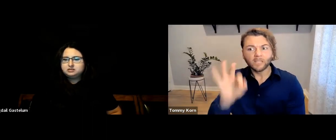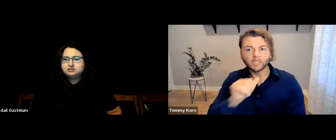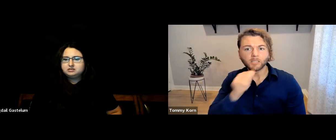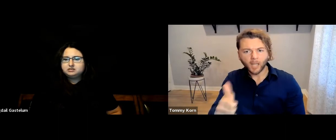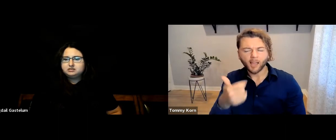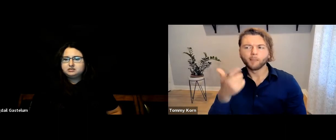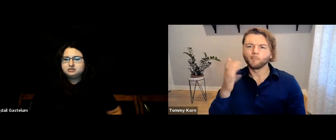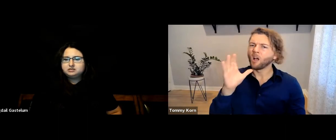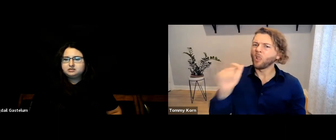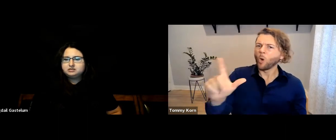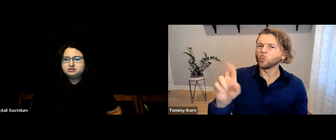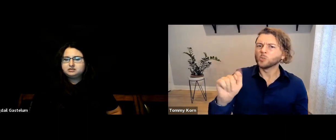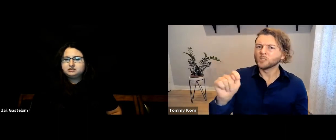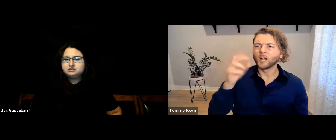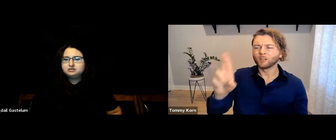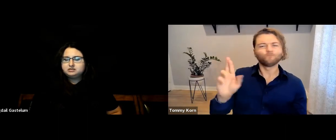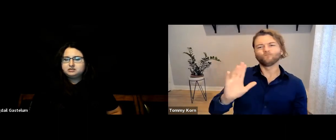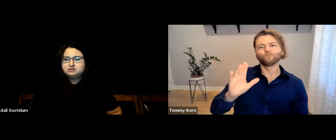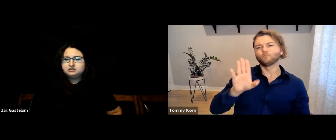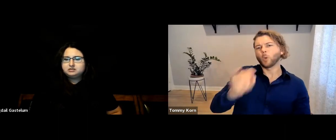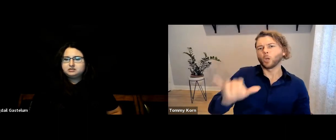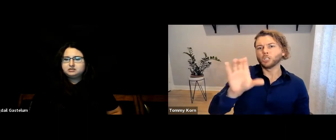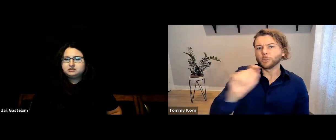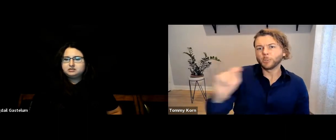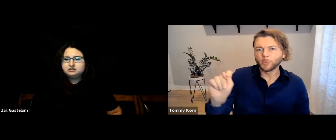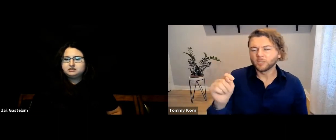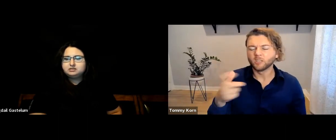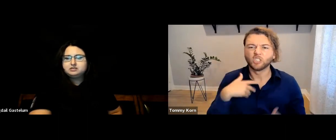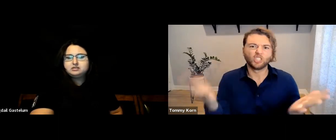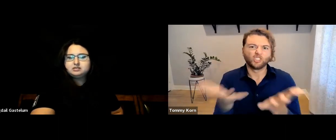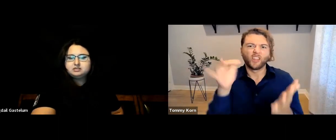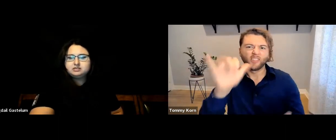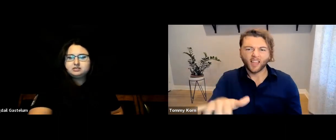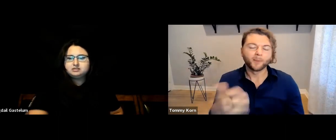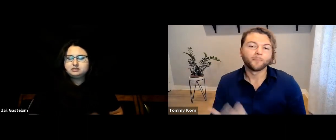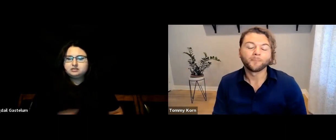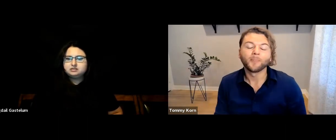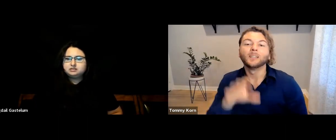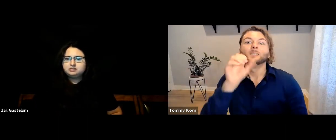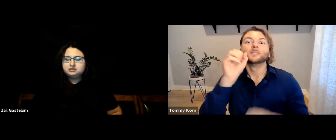and if not, be willing to call it out or boycott the movie. That’s my suggestion.